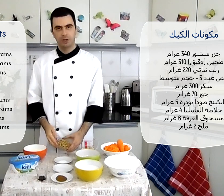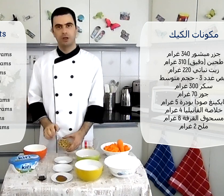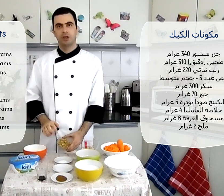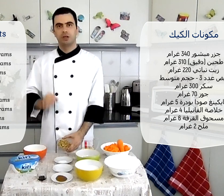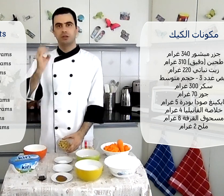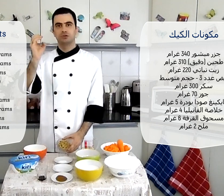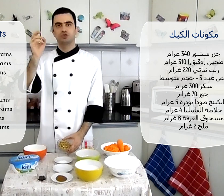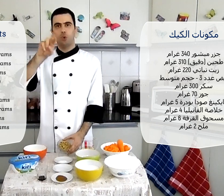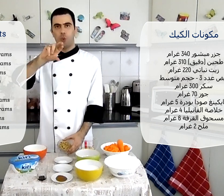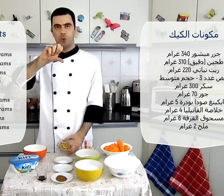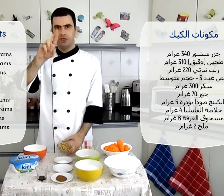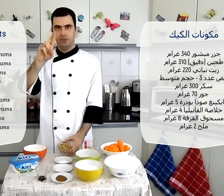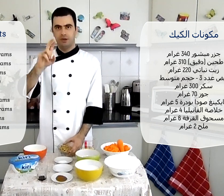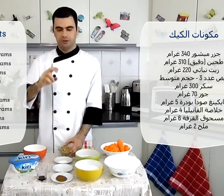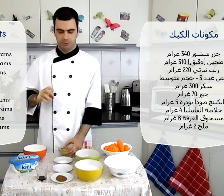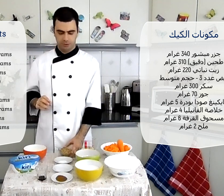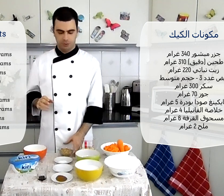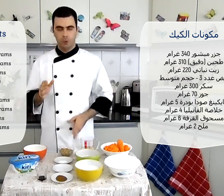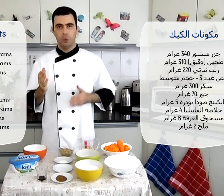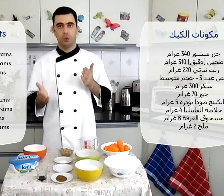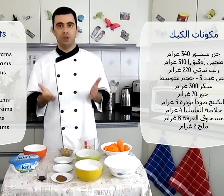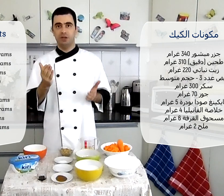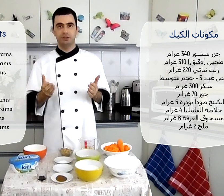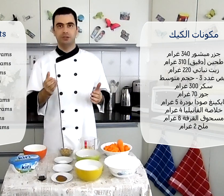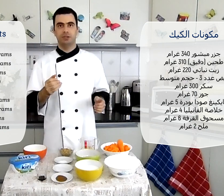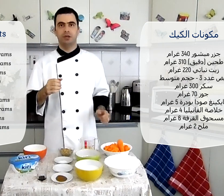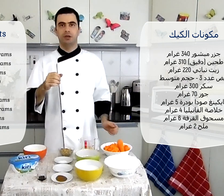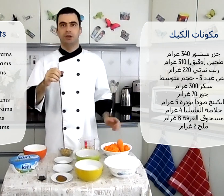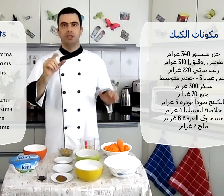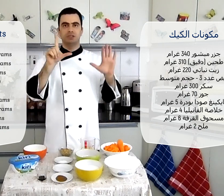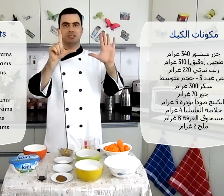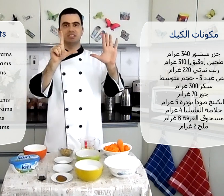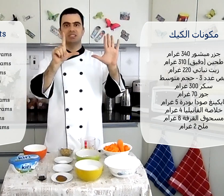Walnuts جوز